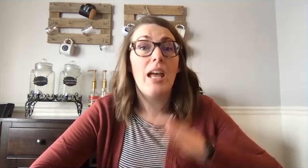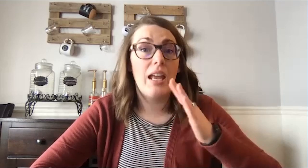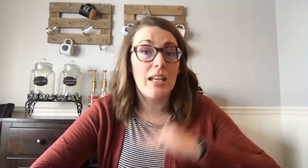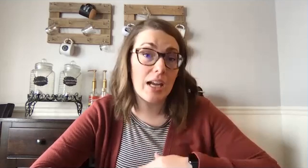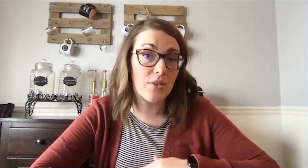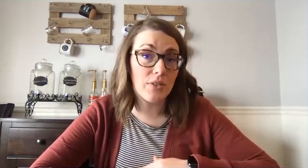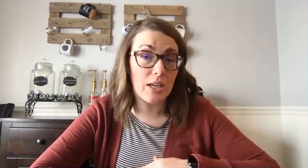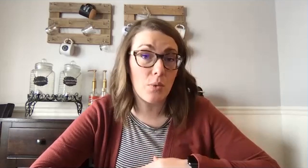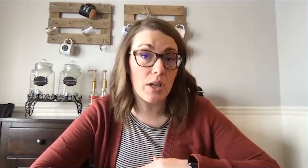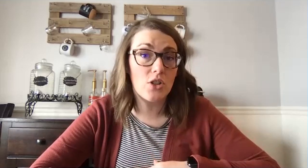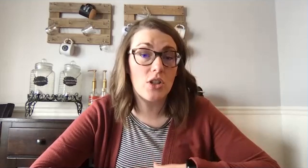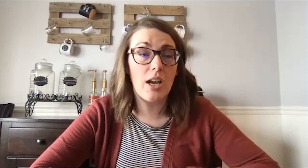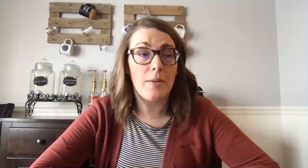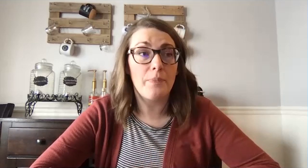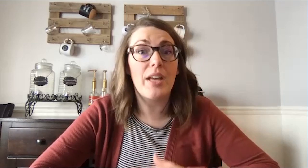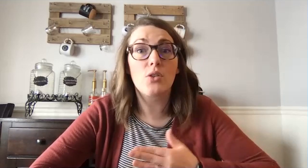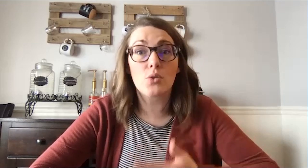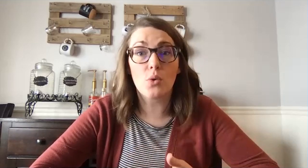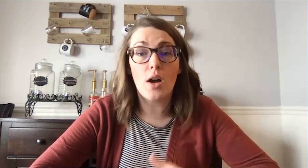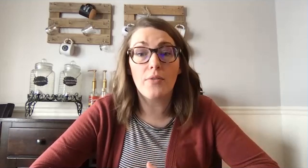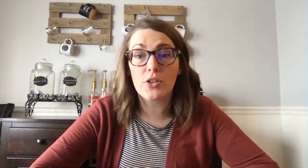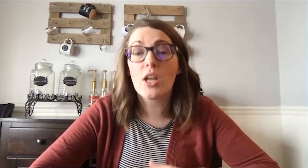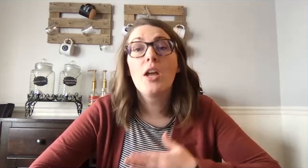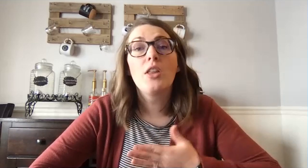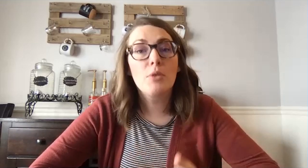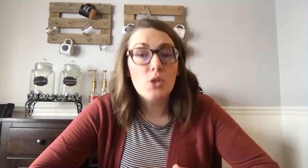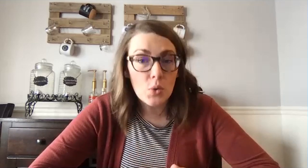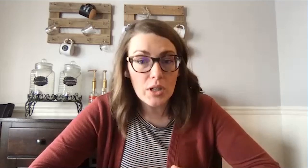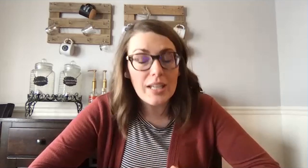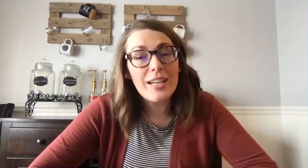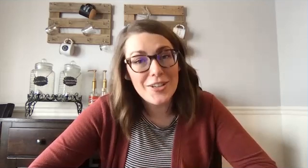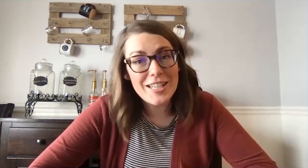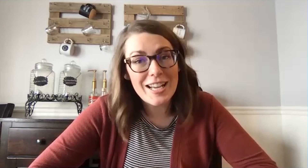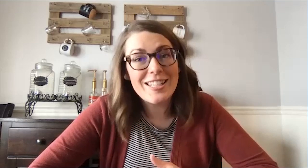any kind of language that the school offers the majority here in texas